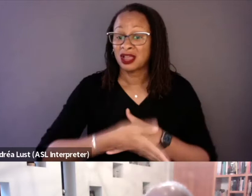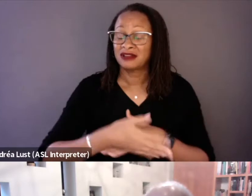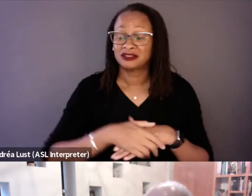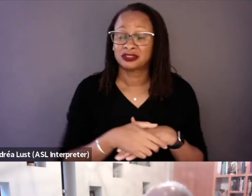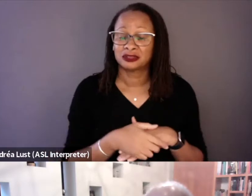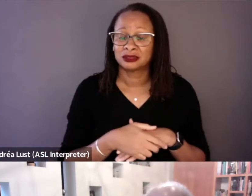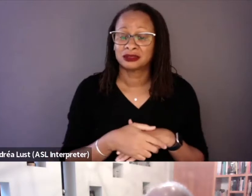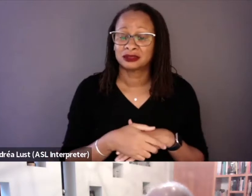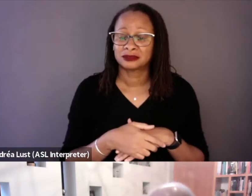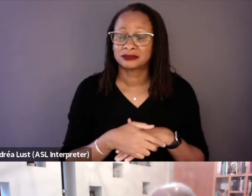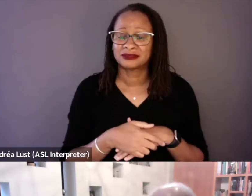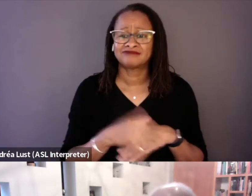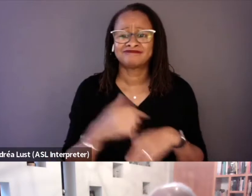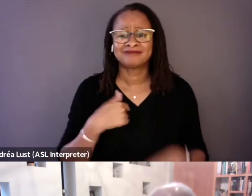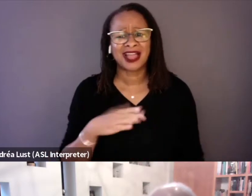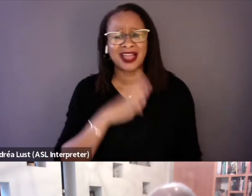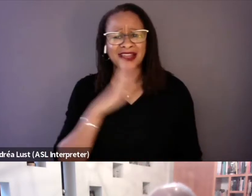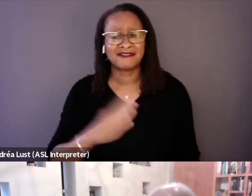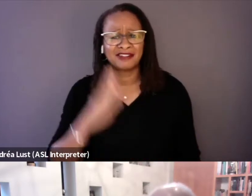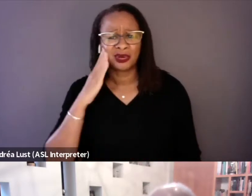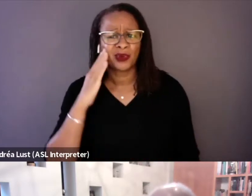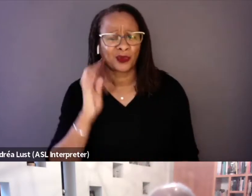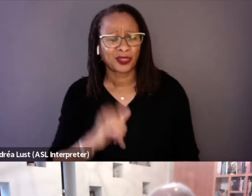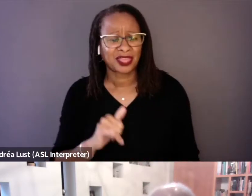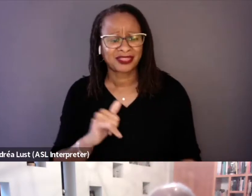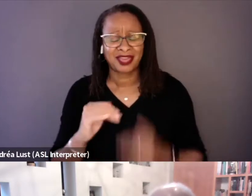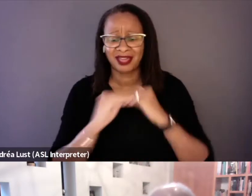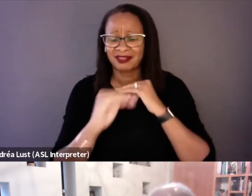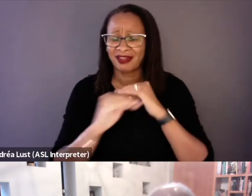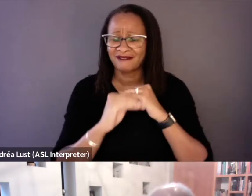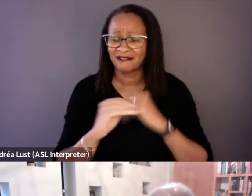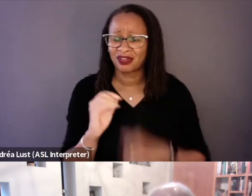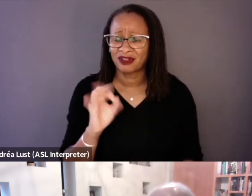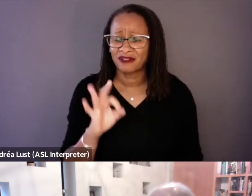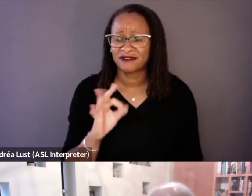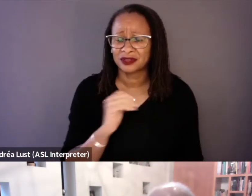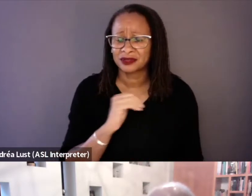I never knew that that level of torture and outrage